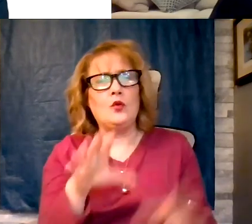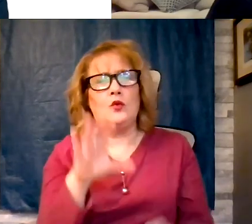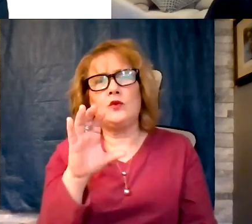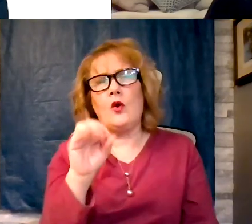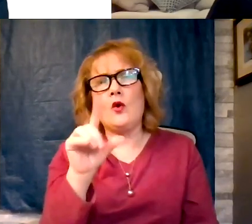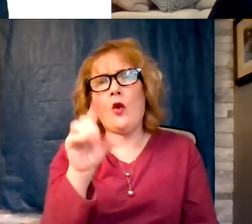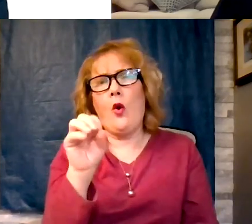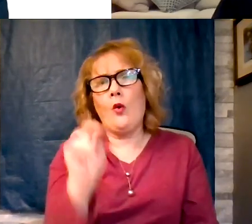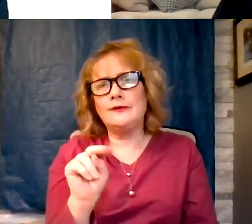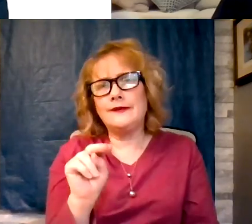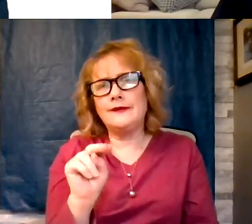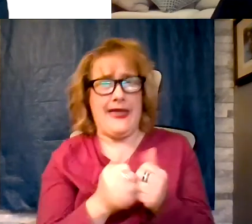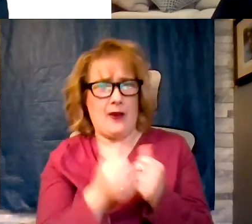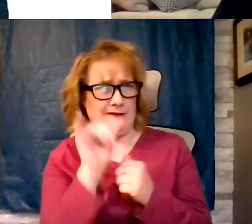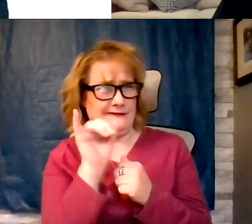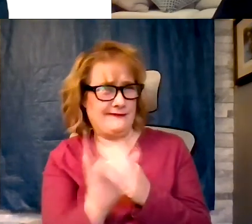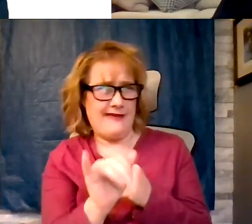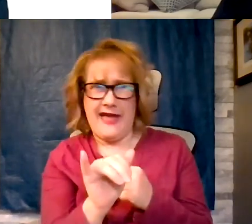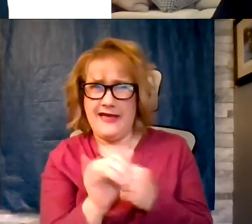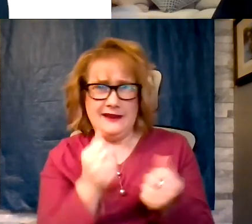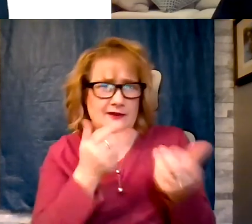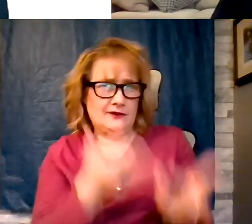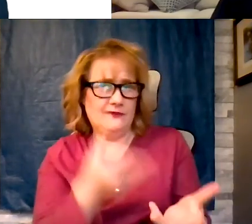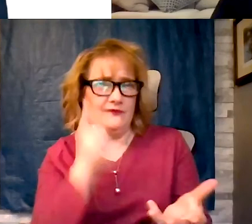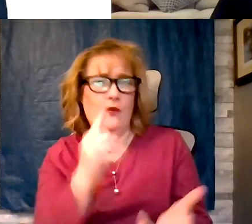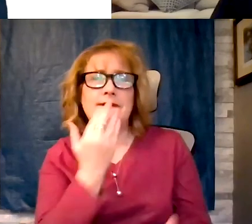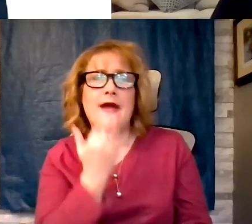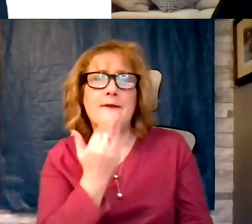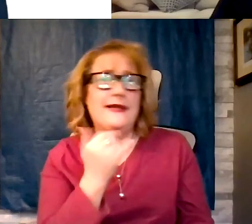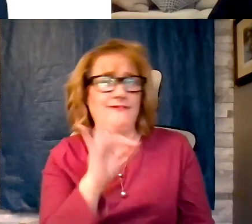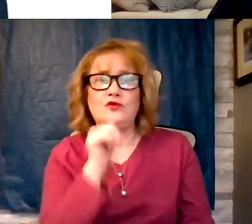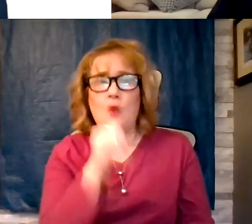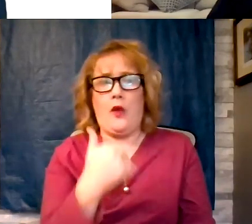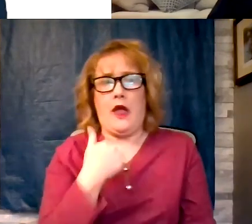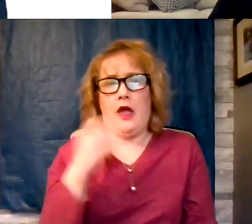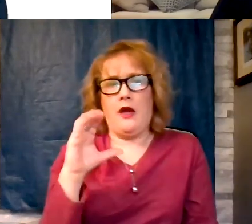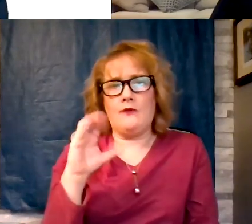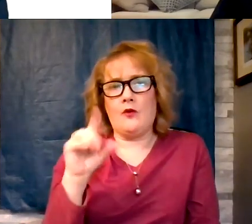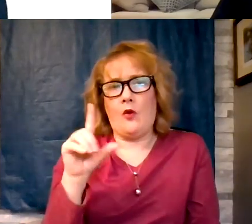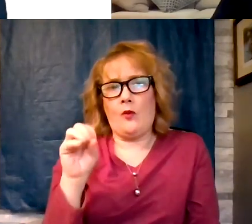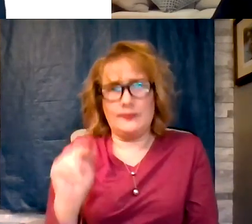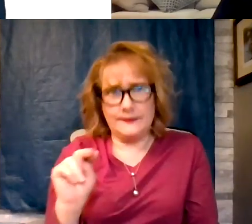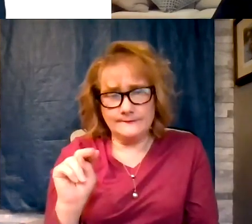diabetic condition? Not having a colon? One of the biggest things